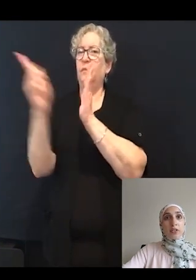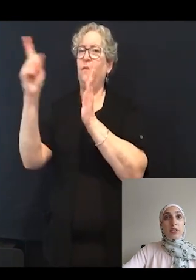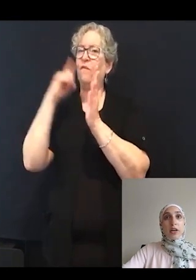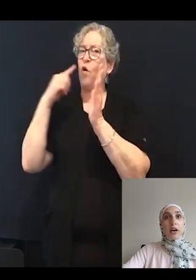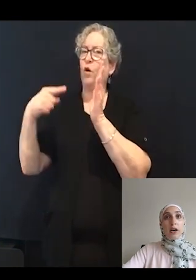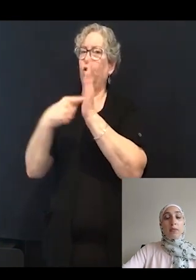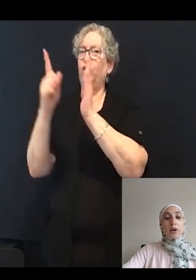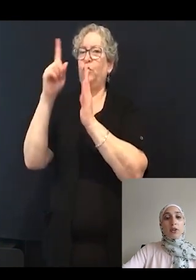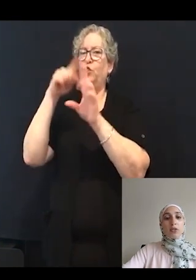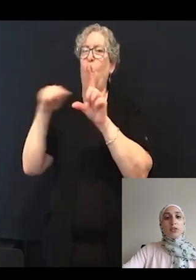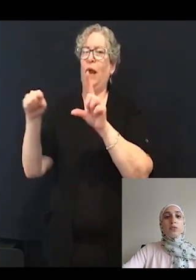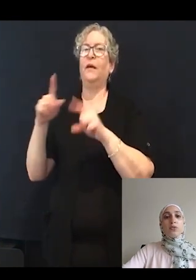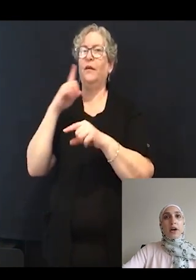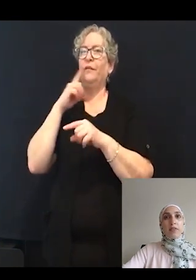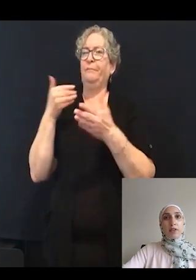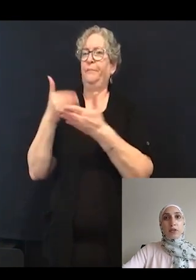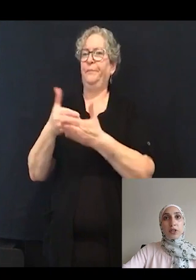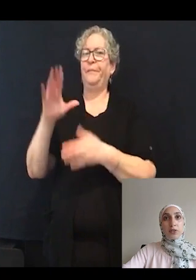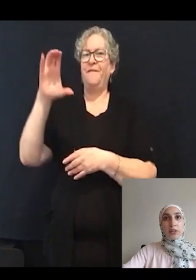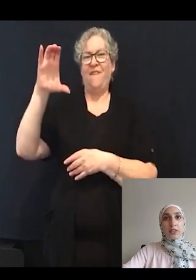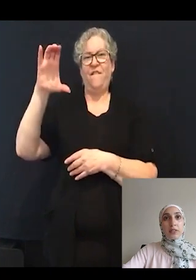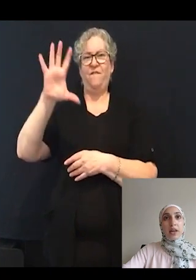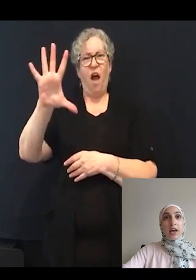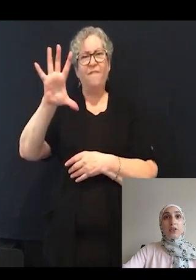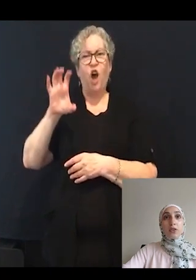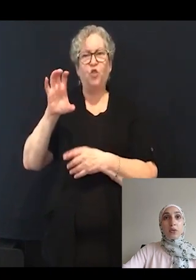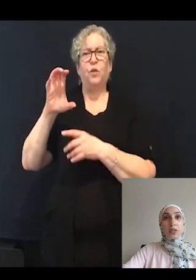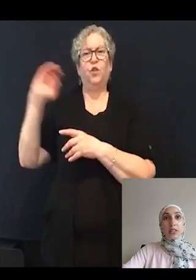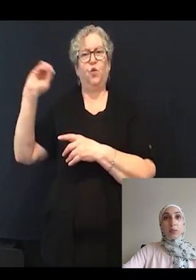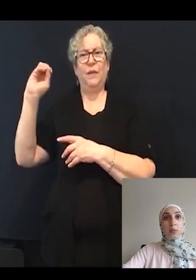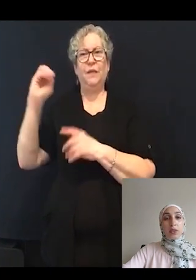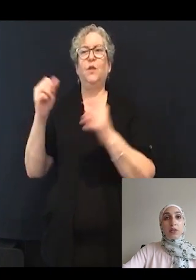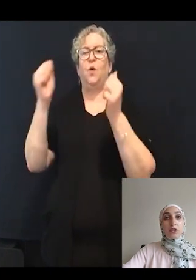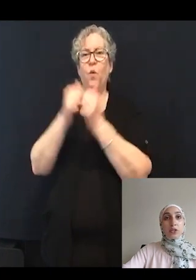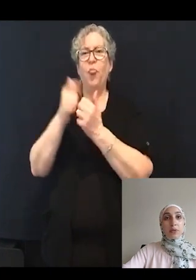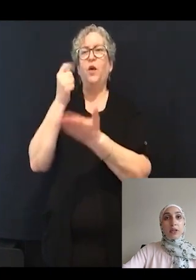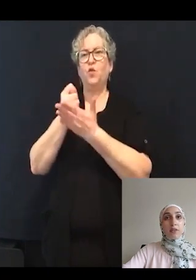are close to 500 degrees. And you'll notice that with treatment of nefiracetam